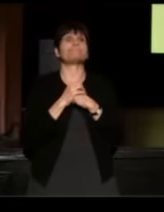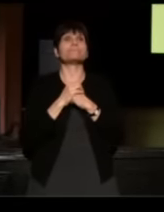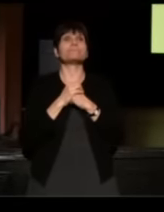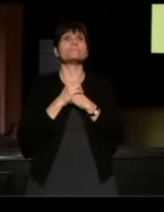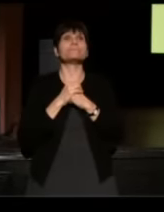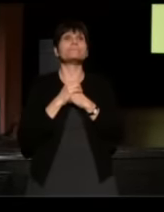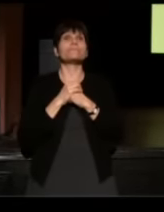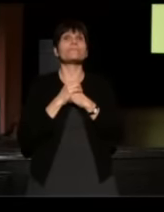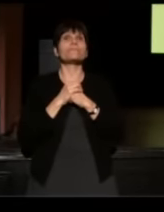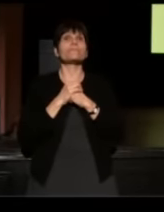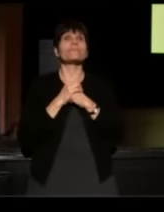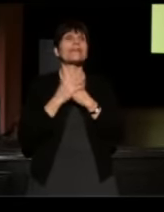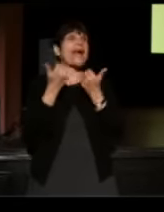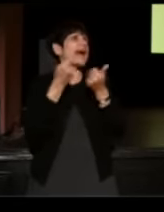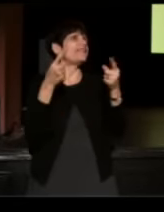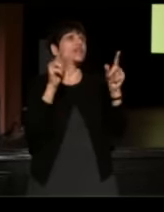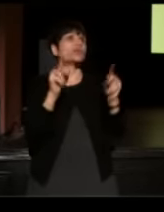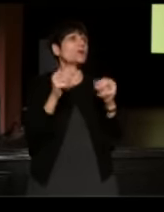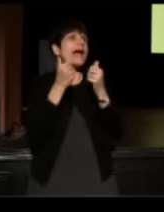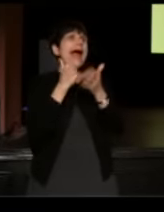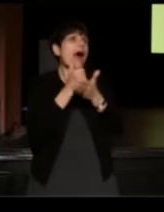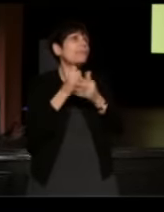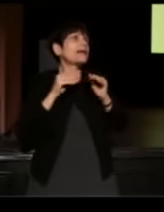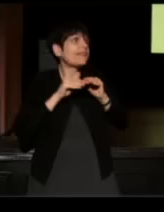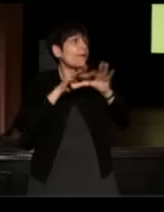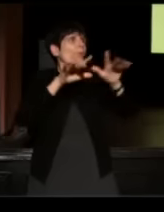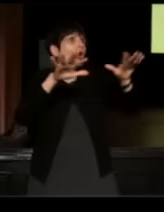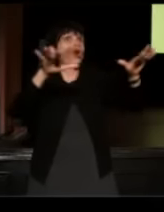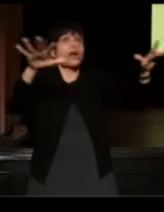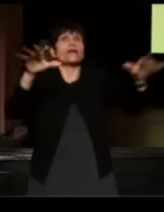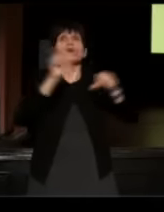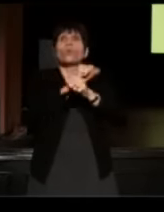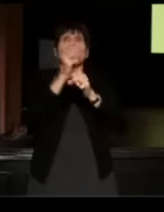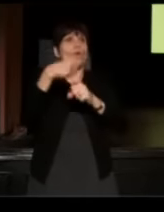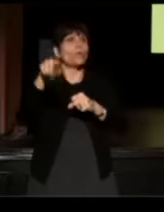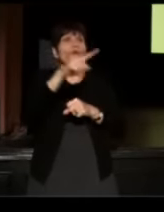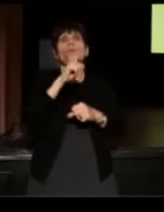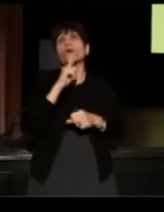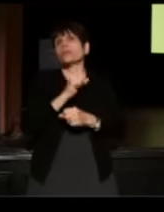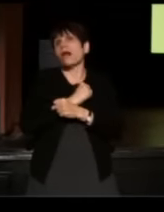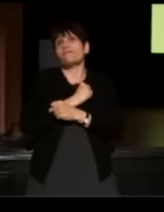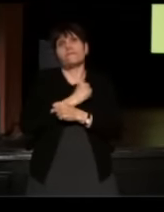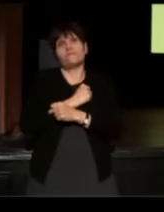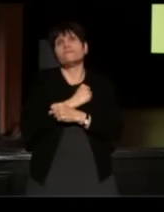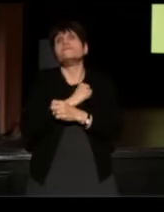Anything that you can do to help us get the word out and anything that we can do to work with you guys, we'd love to do it.